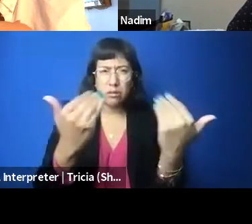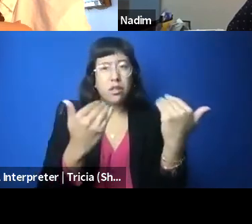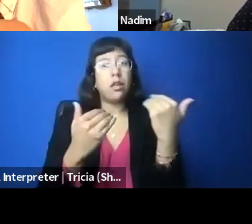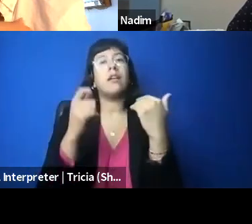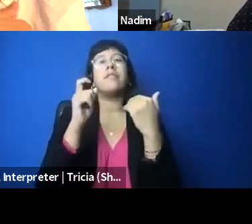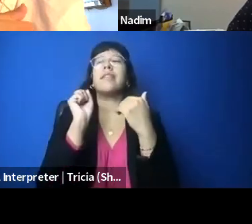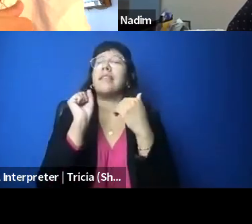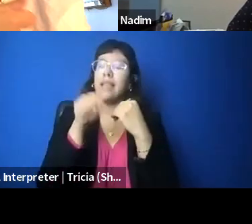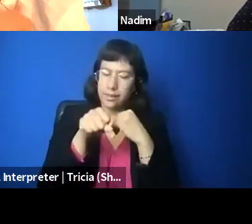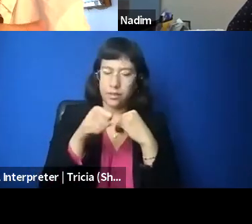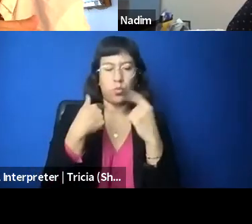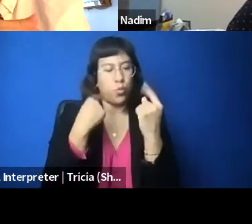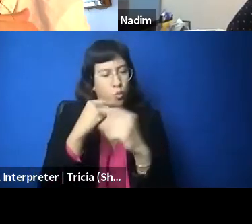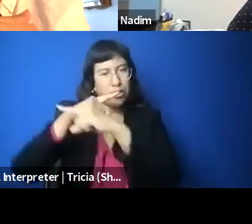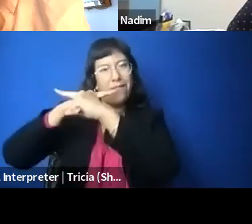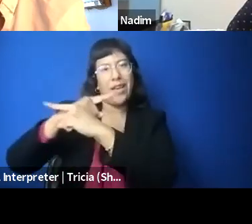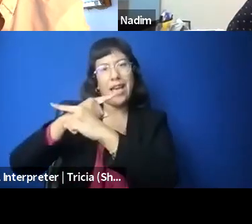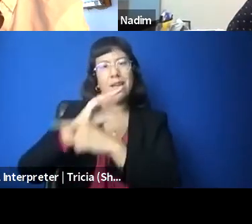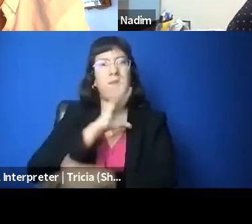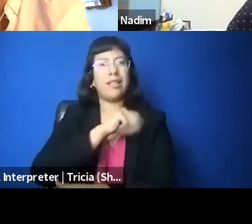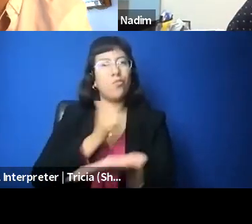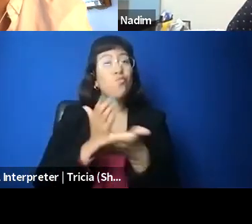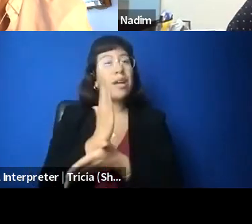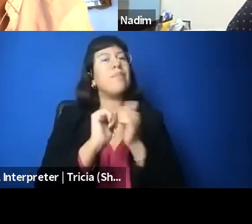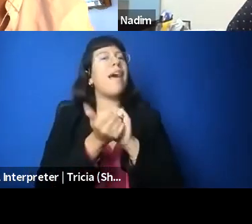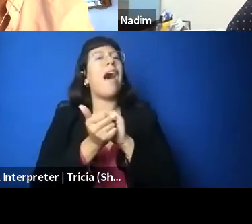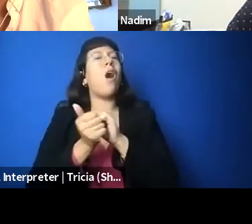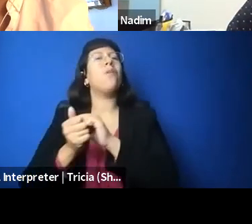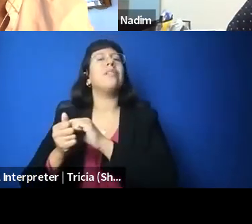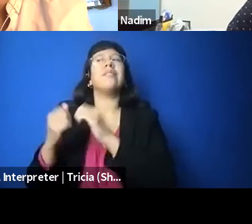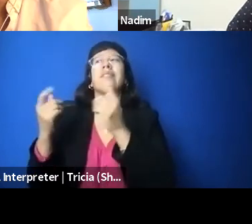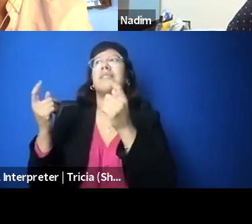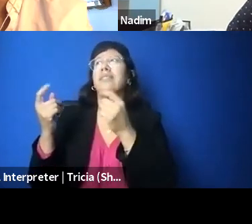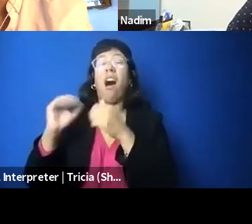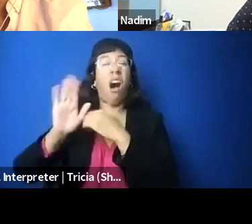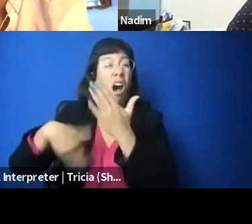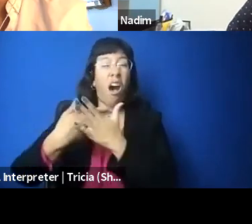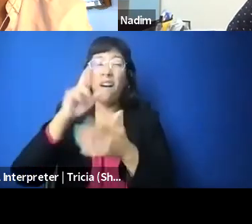to defend Palestinian rights, but also how do we dismantle a regime of basically